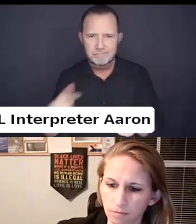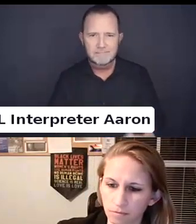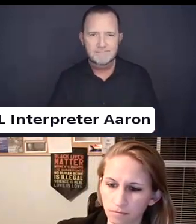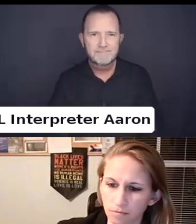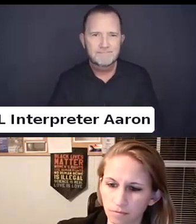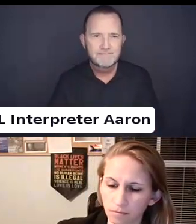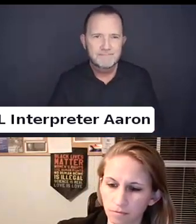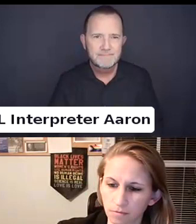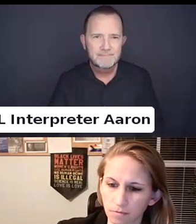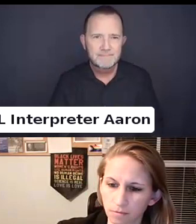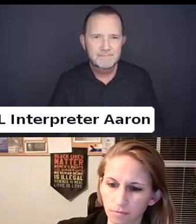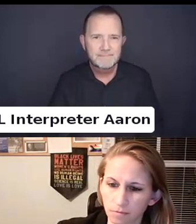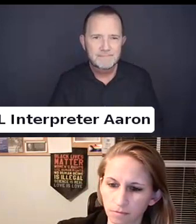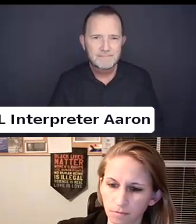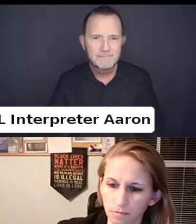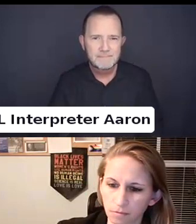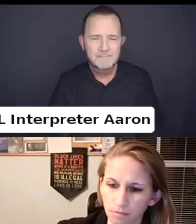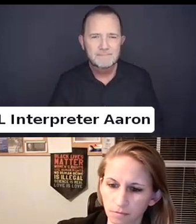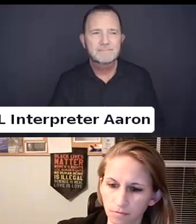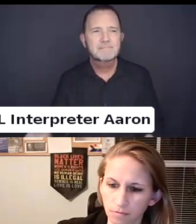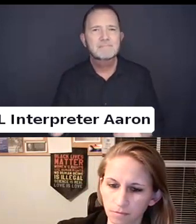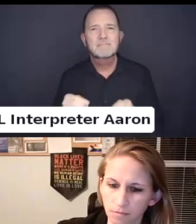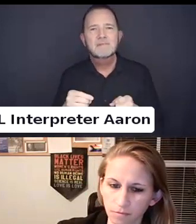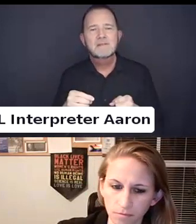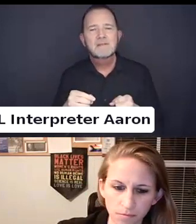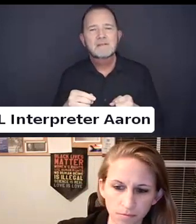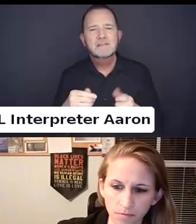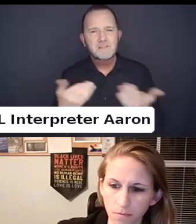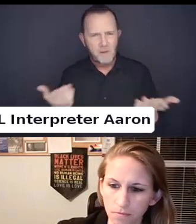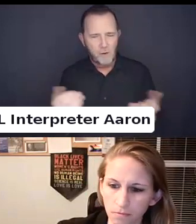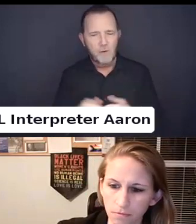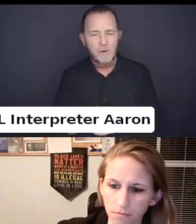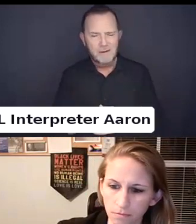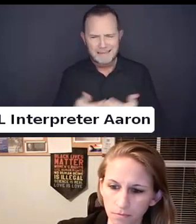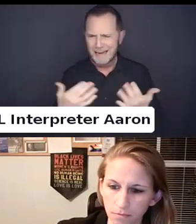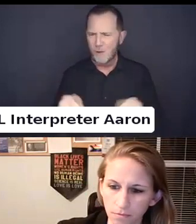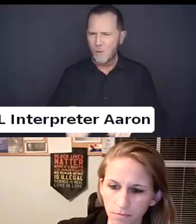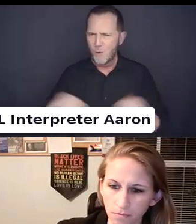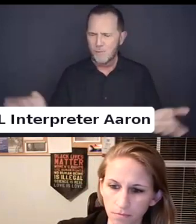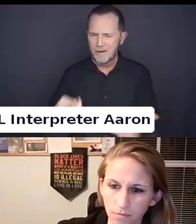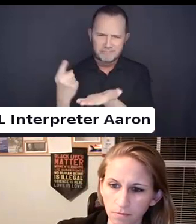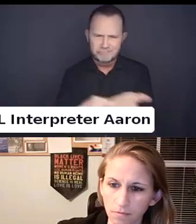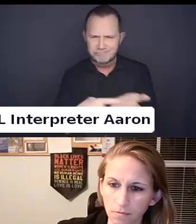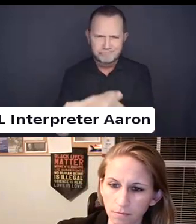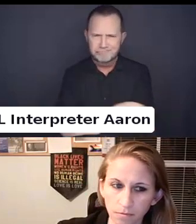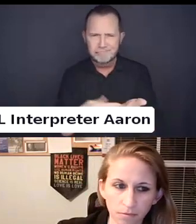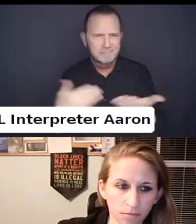A great way to ground this conversation is the idea of the able is them.